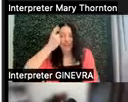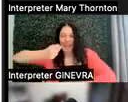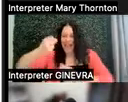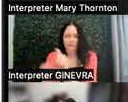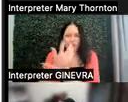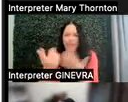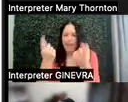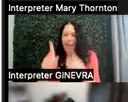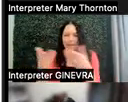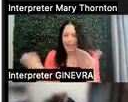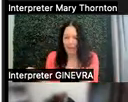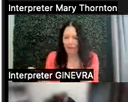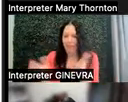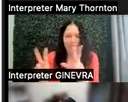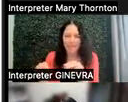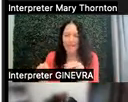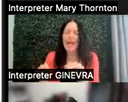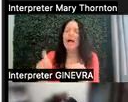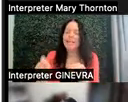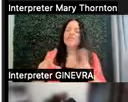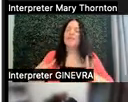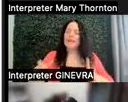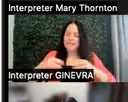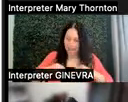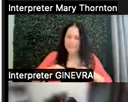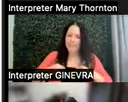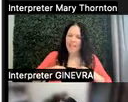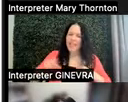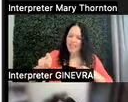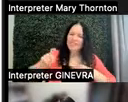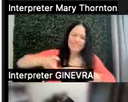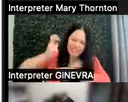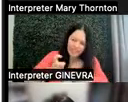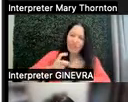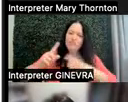to accept that this is a very difficult and complex process for you.